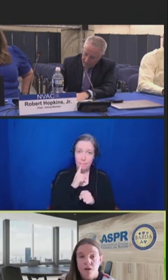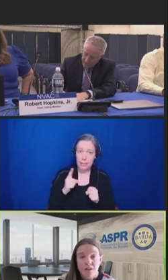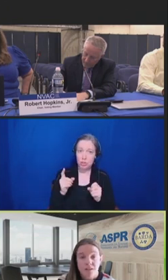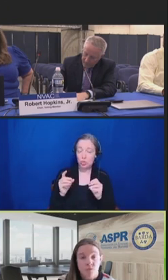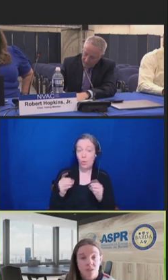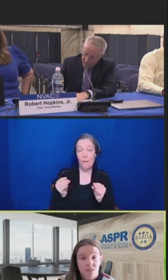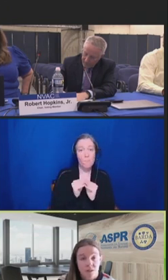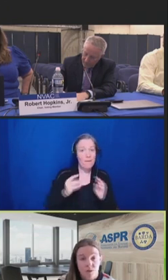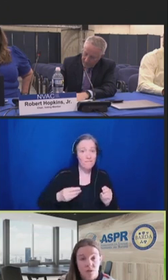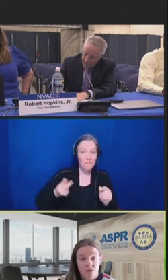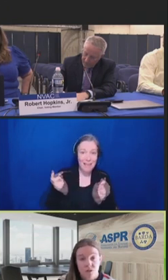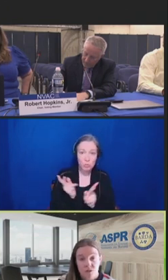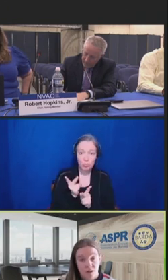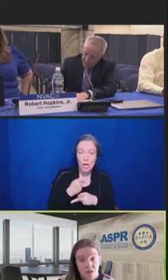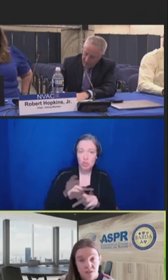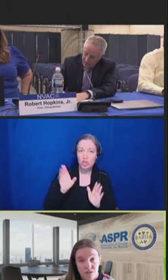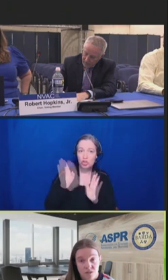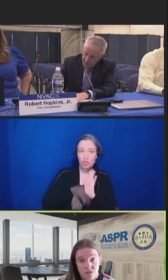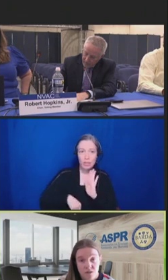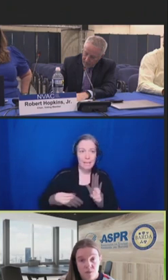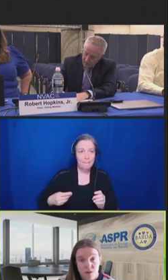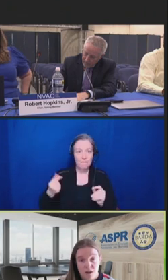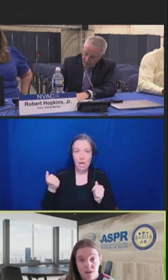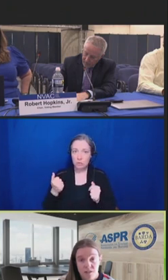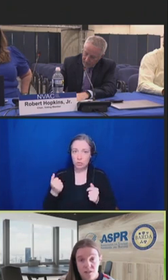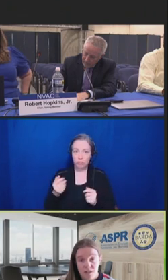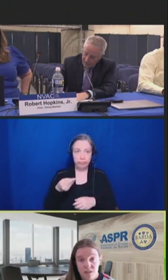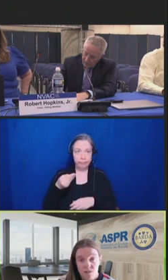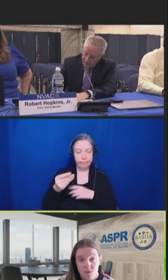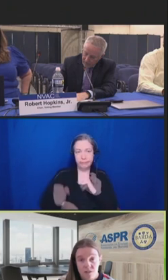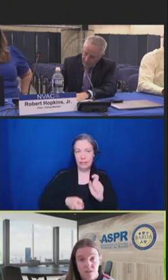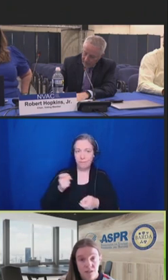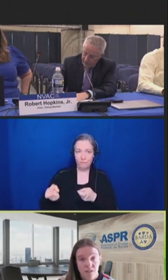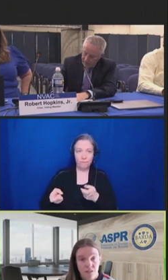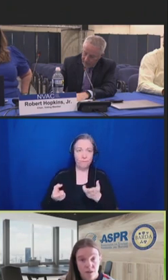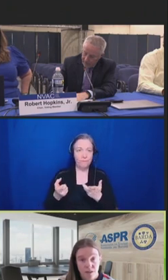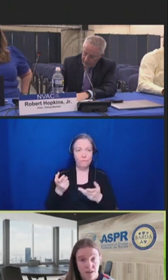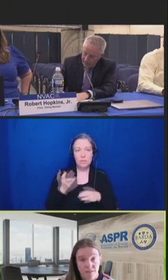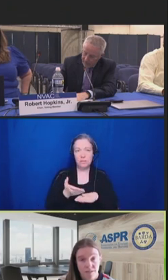BARDA has recently opened new areas of interest in our broad agency announcement in EZ-BAA